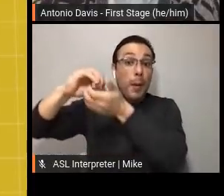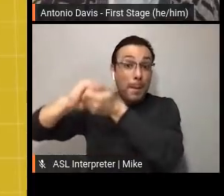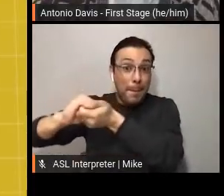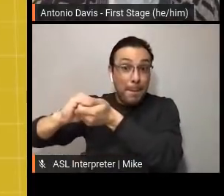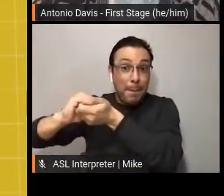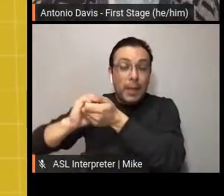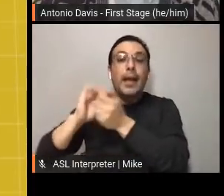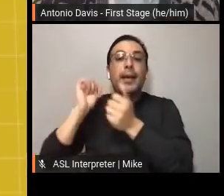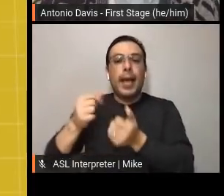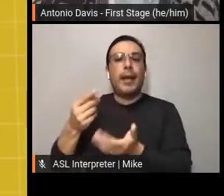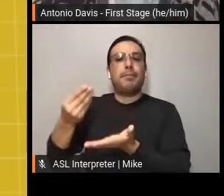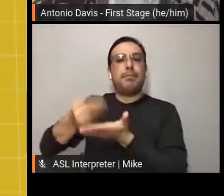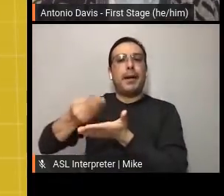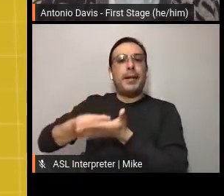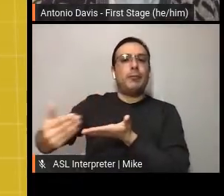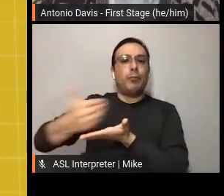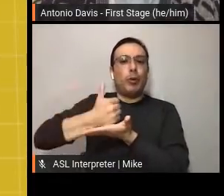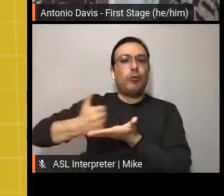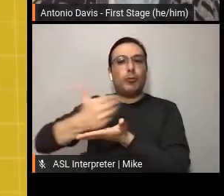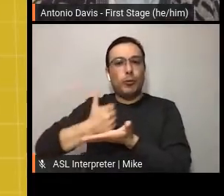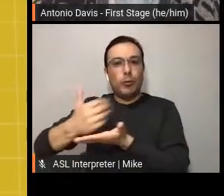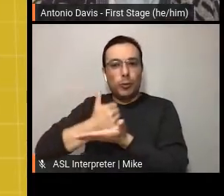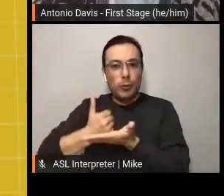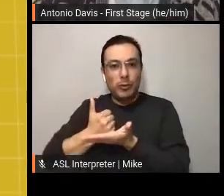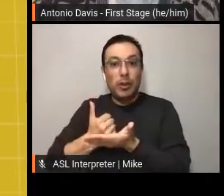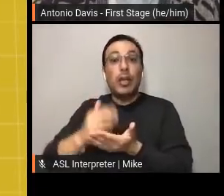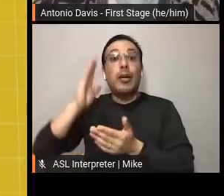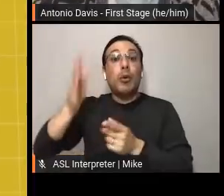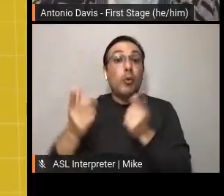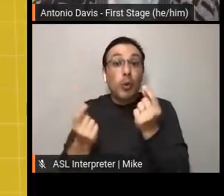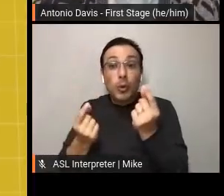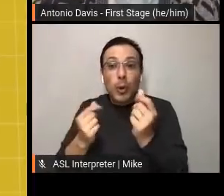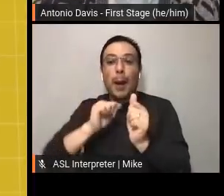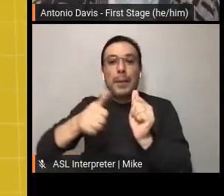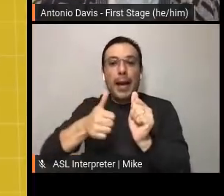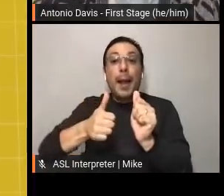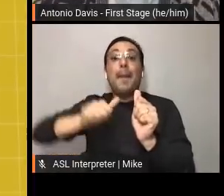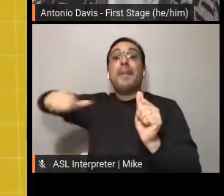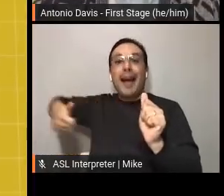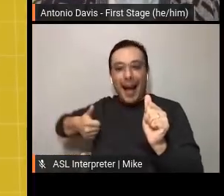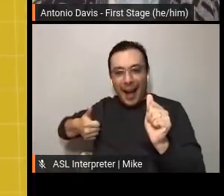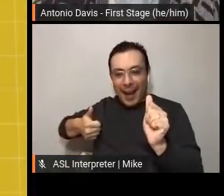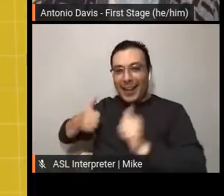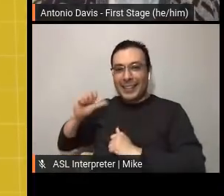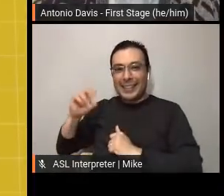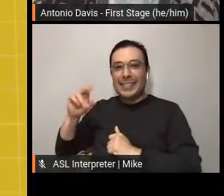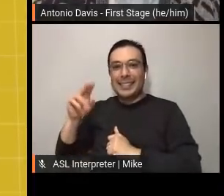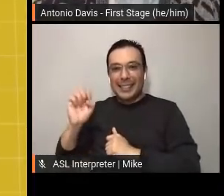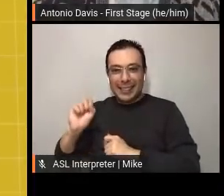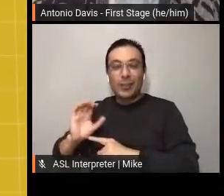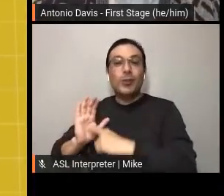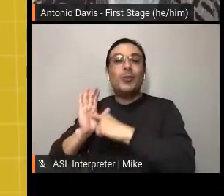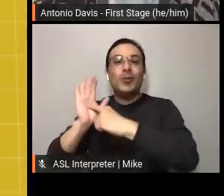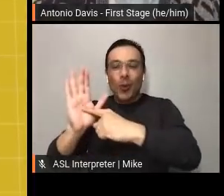We plan to achieve these goals with Behind Behind the Scenes a YouTube series yet to role out focusing on the many layers the theater